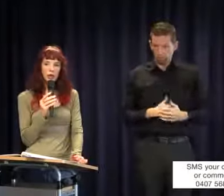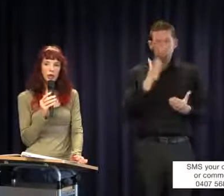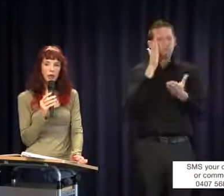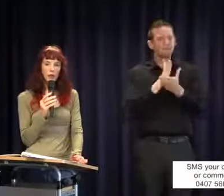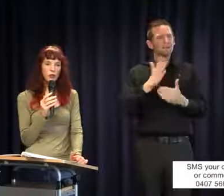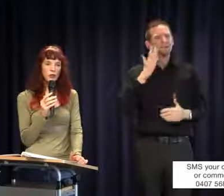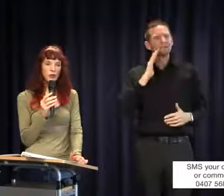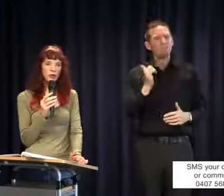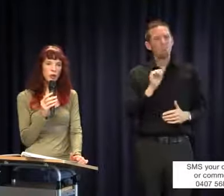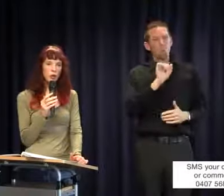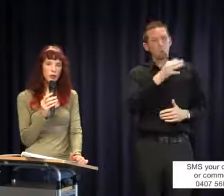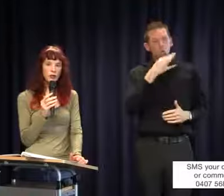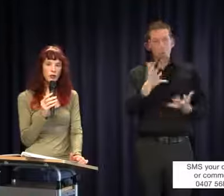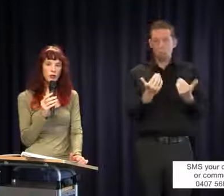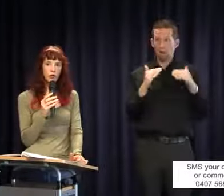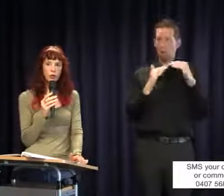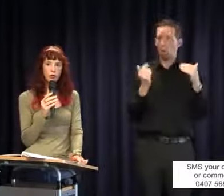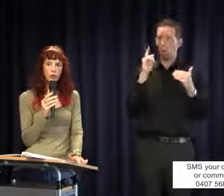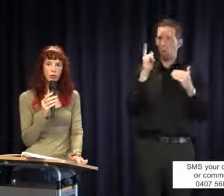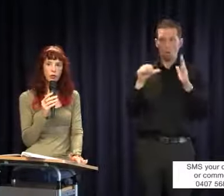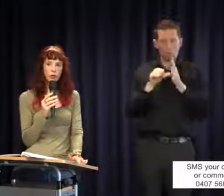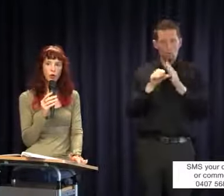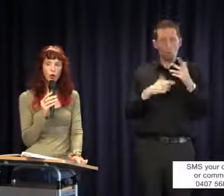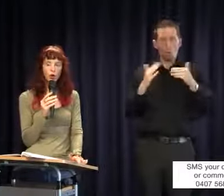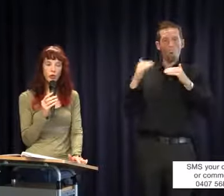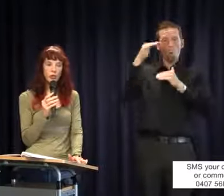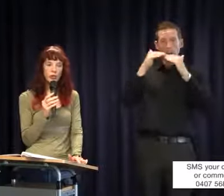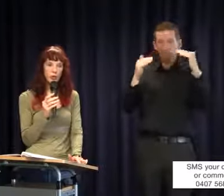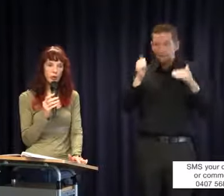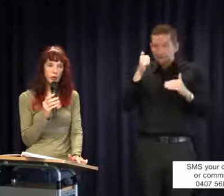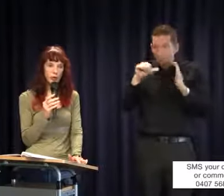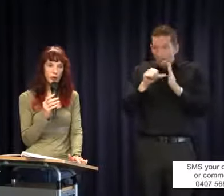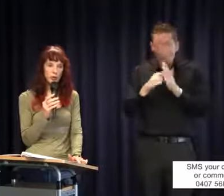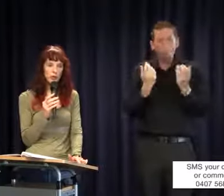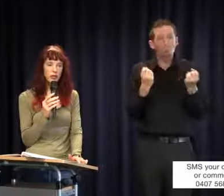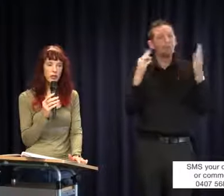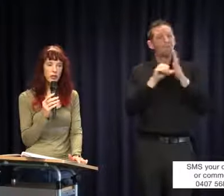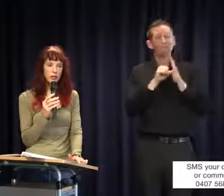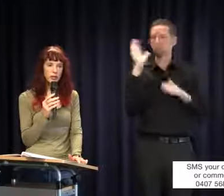your child receives level 1 funding or level 6 funding or no funding at all. It is completely